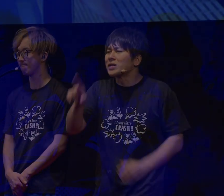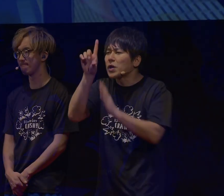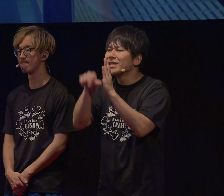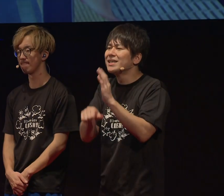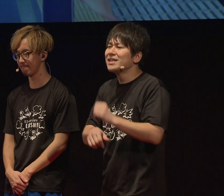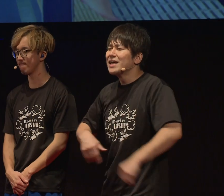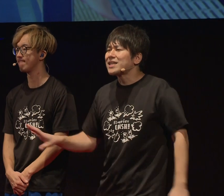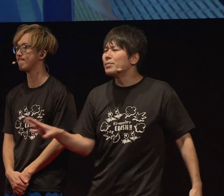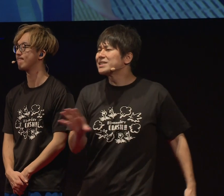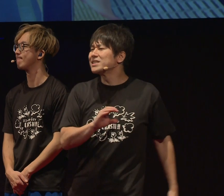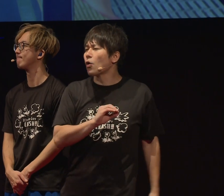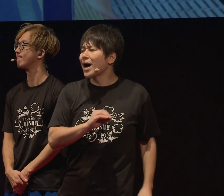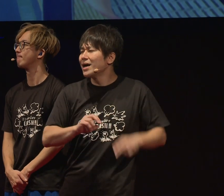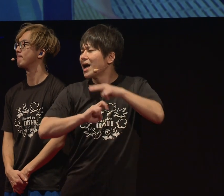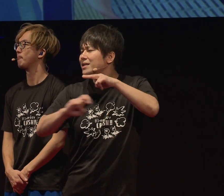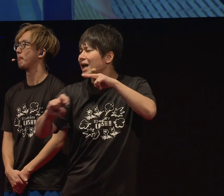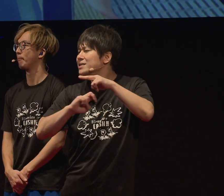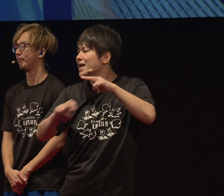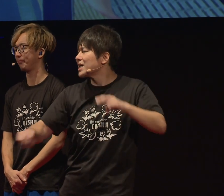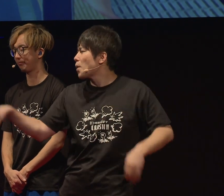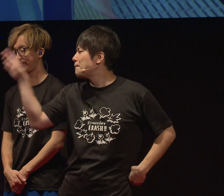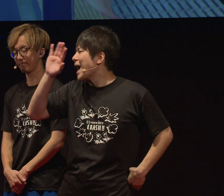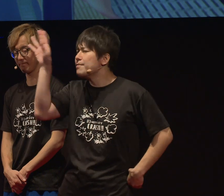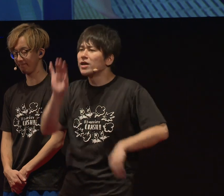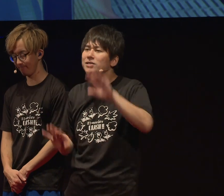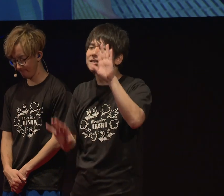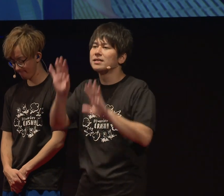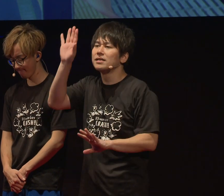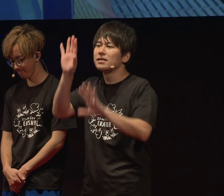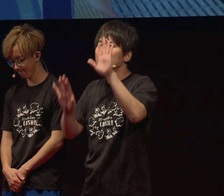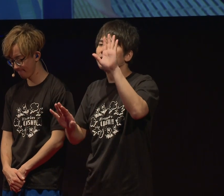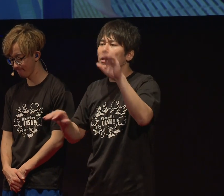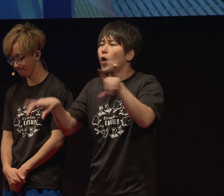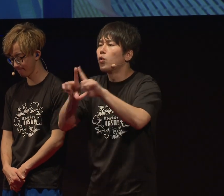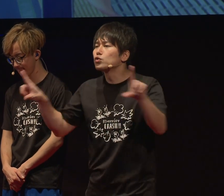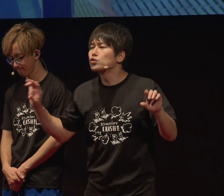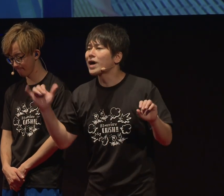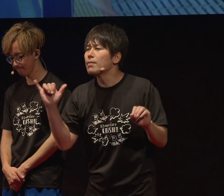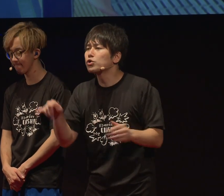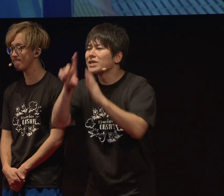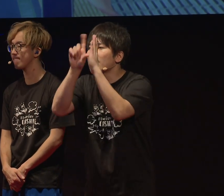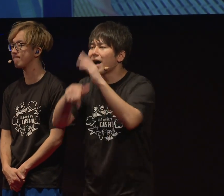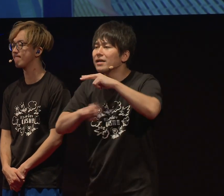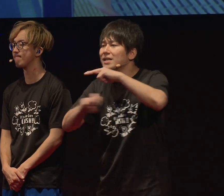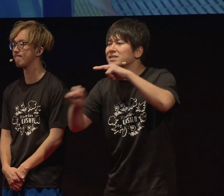So they are sad when they have to say goodbye to each other from a train. For an ordinary couple,